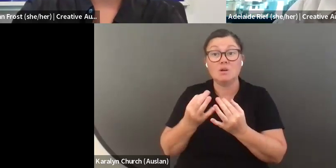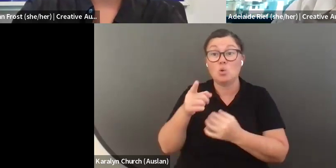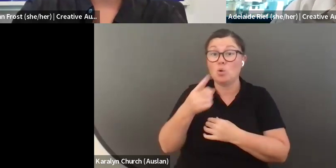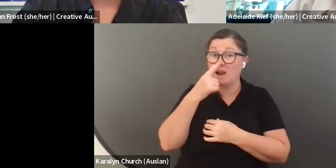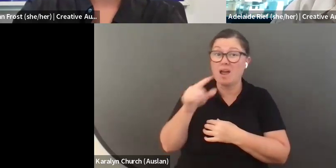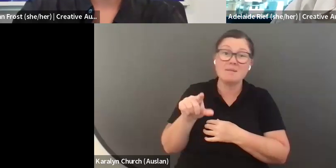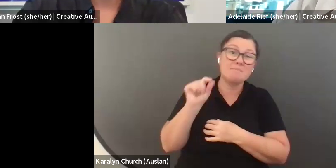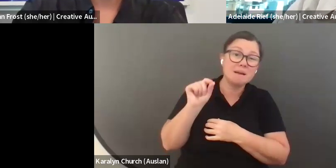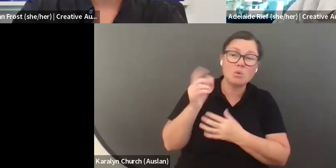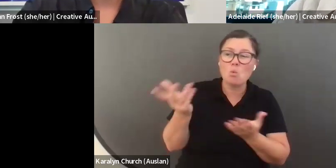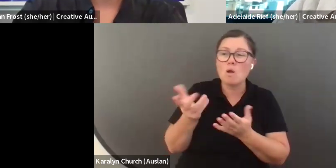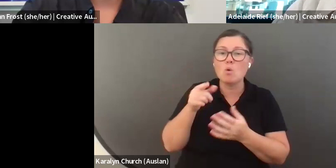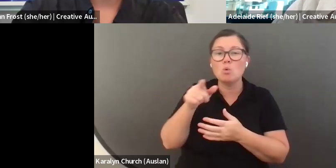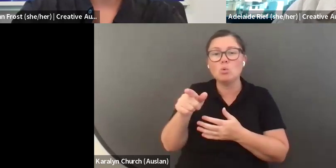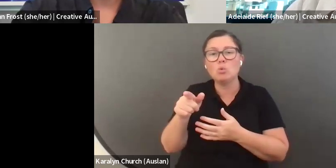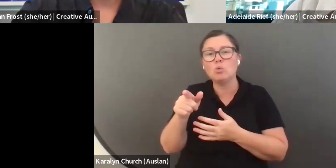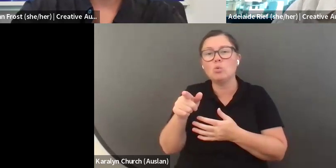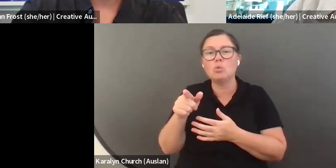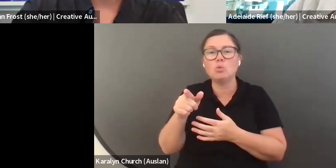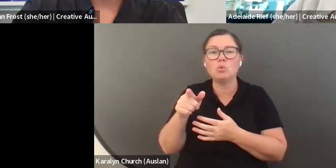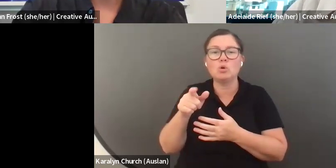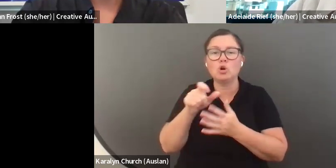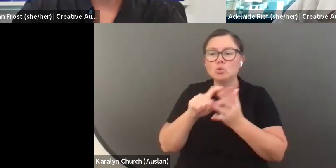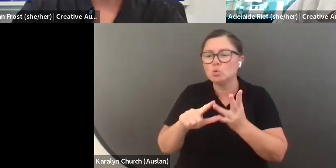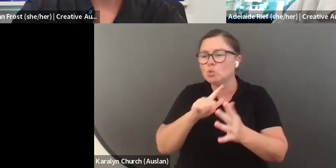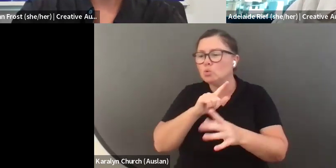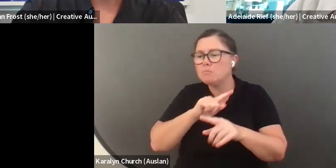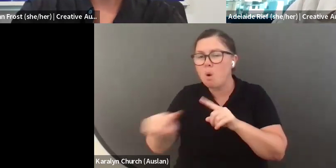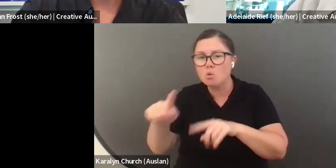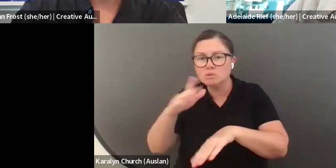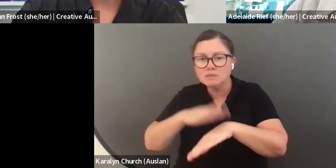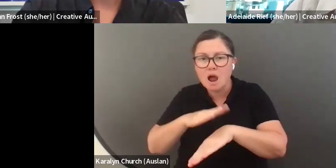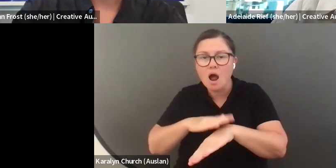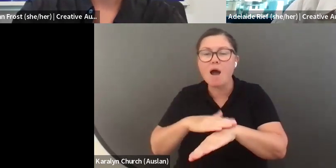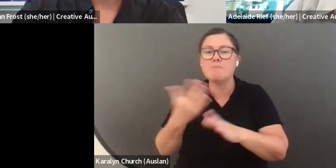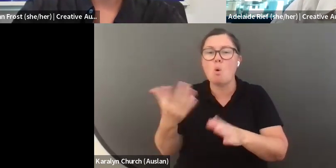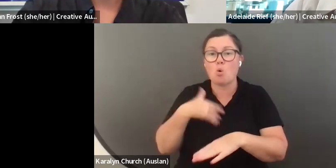You can choose to mention one of those organisations, perhaps the one where you have